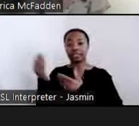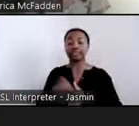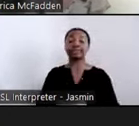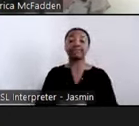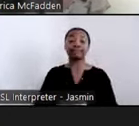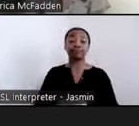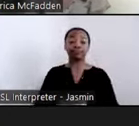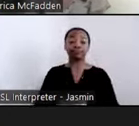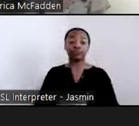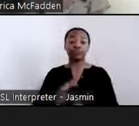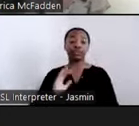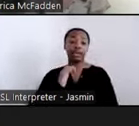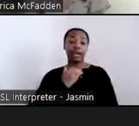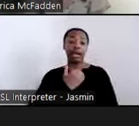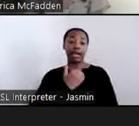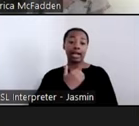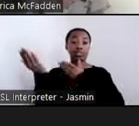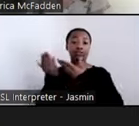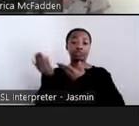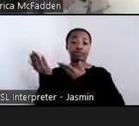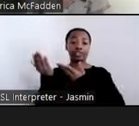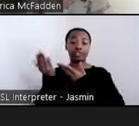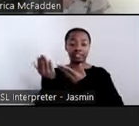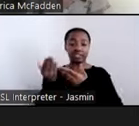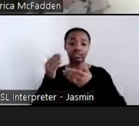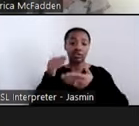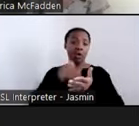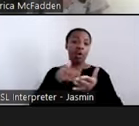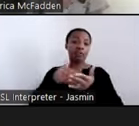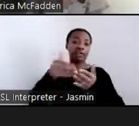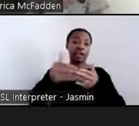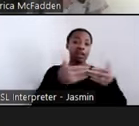Stronger collaboration between these systems will help more people with